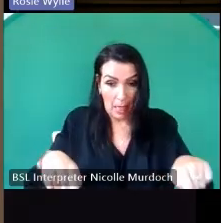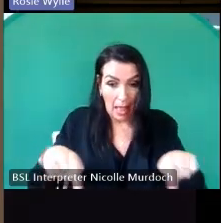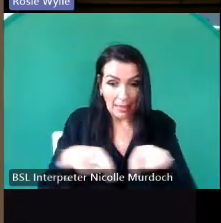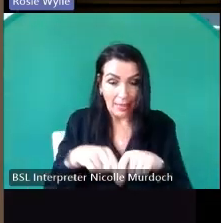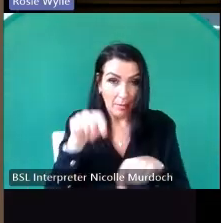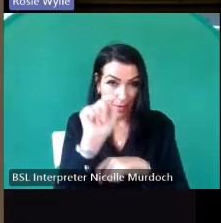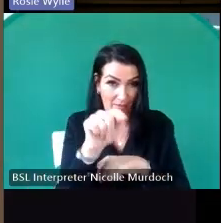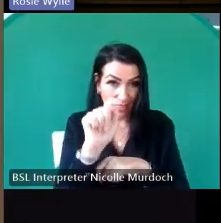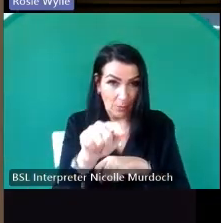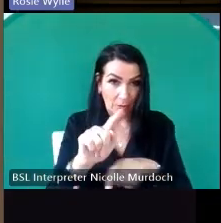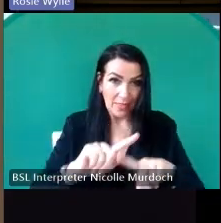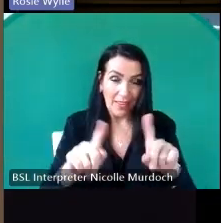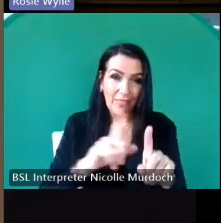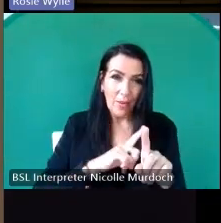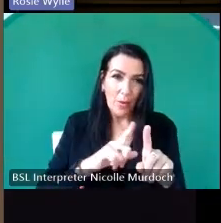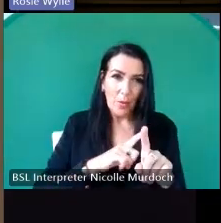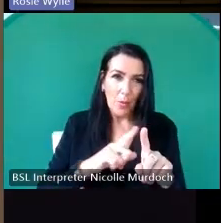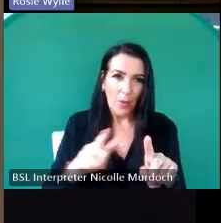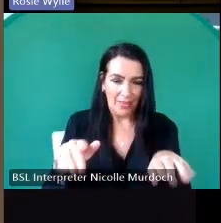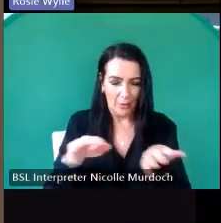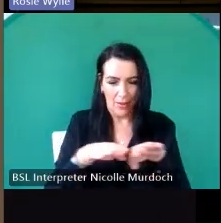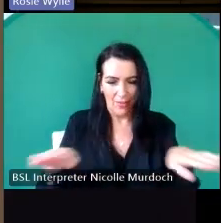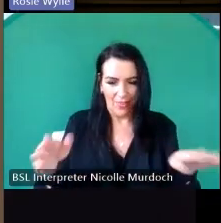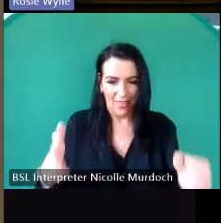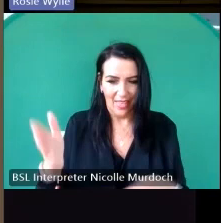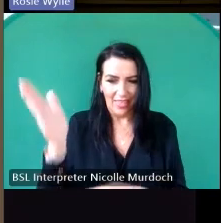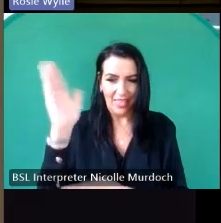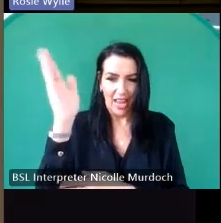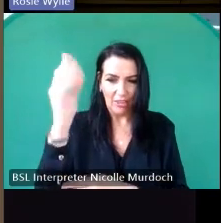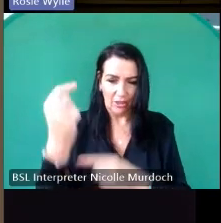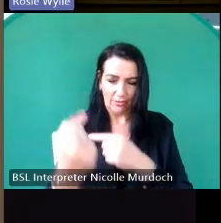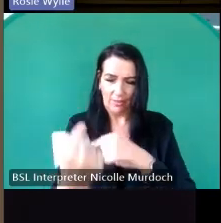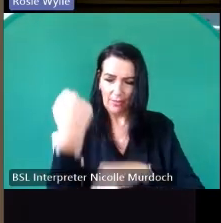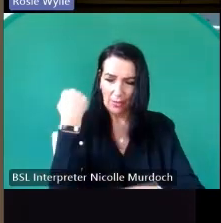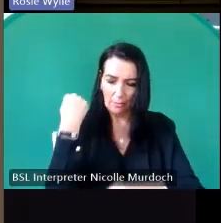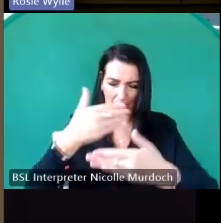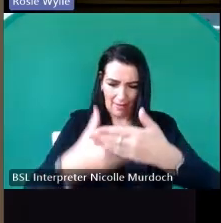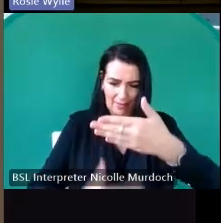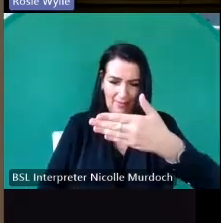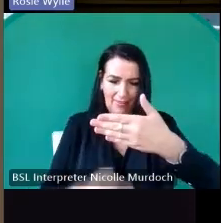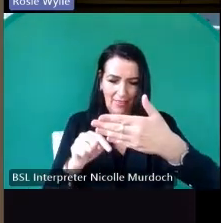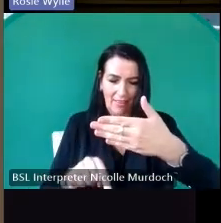because it's on the back of Elon fall and if I hadn't turned that lecton fall over I would have